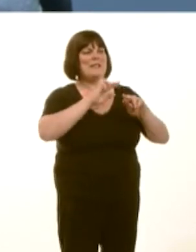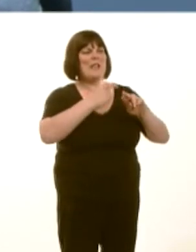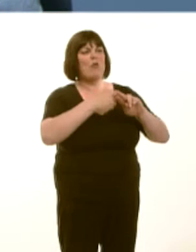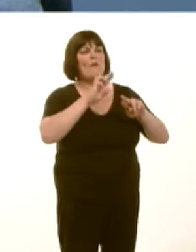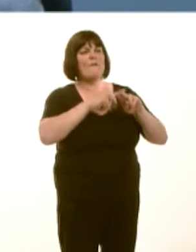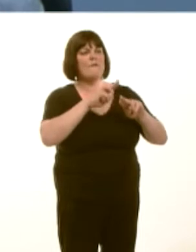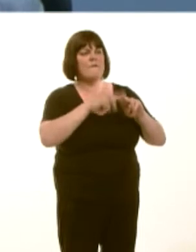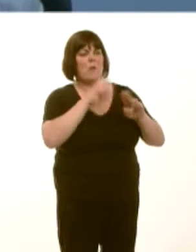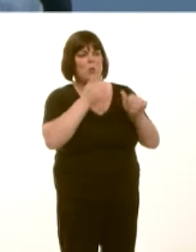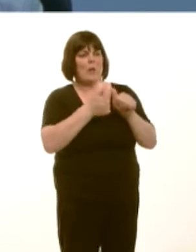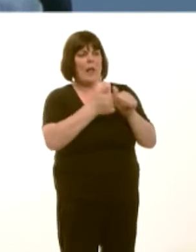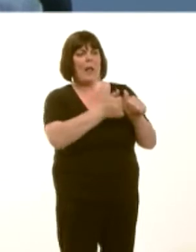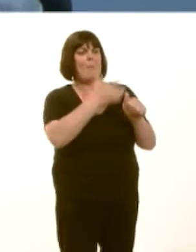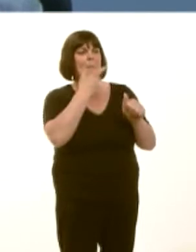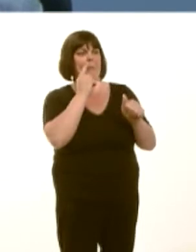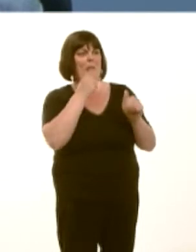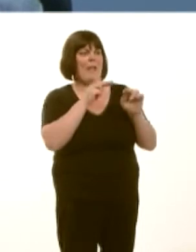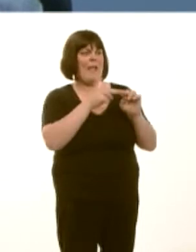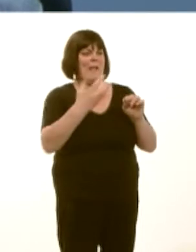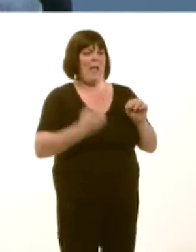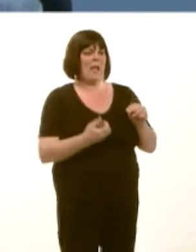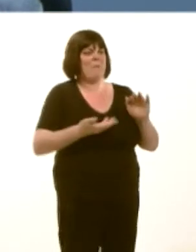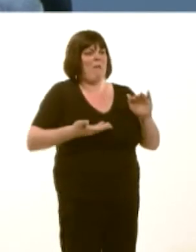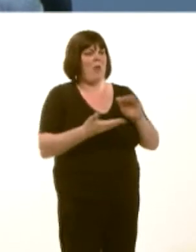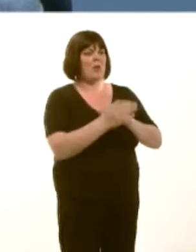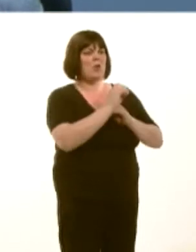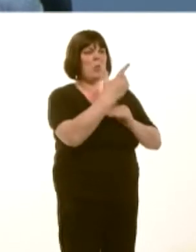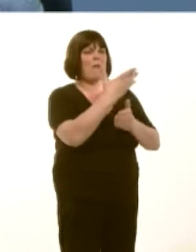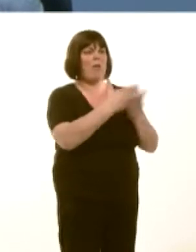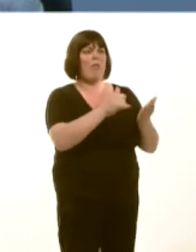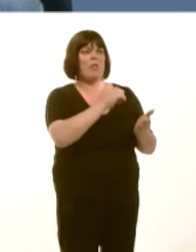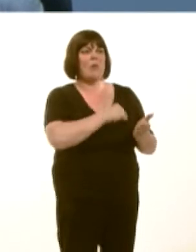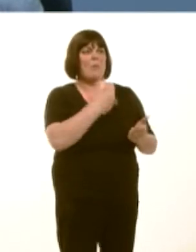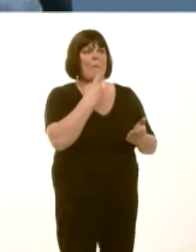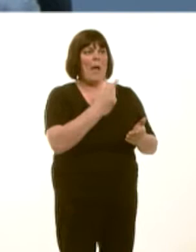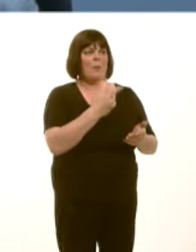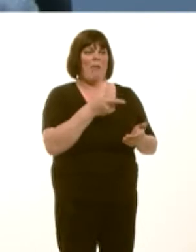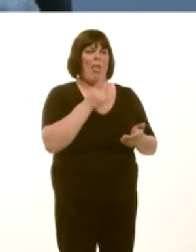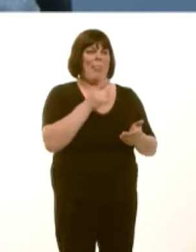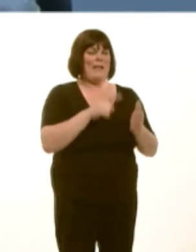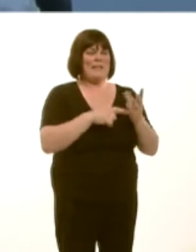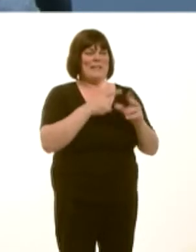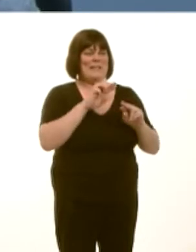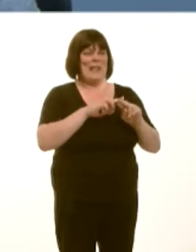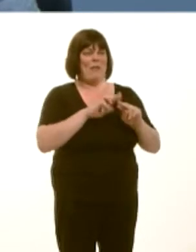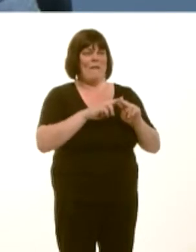Wrth gwrs, bydd y tariff yn helpu teuluoedd ar incwm isel gydaíu costau byw drwy ostwng